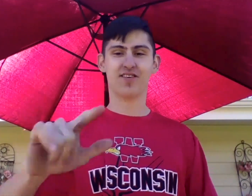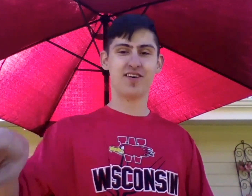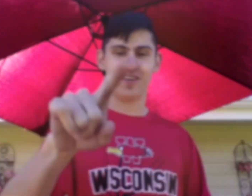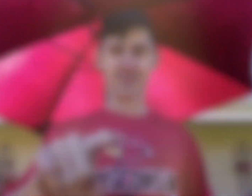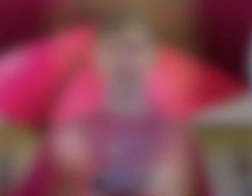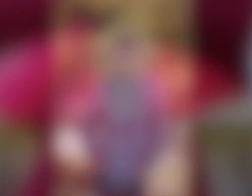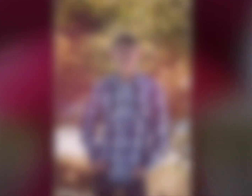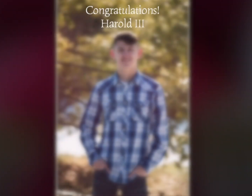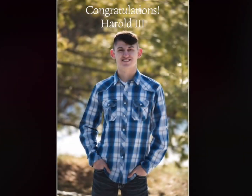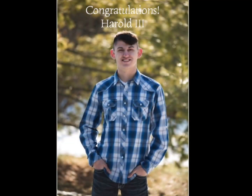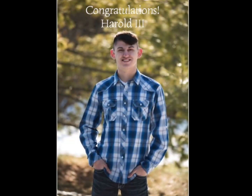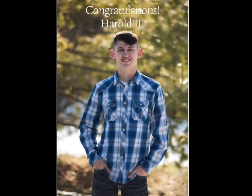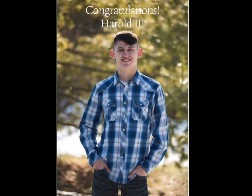Thank you all. Love you all.